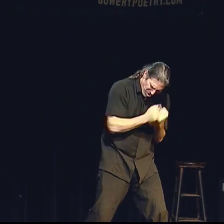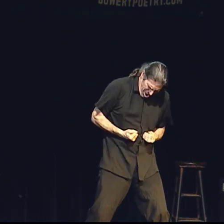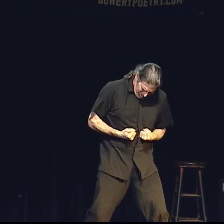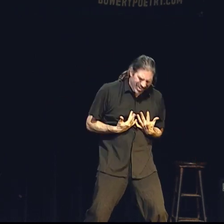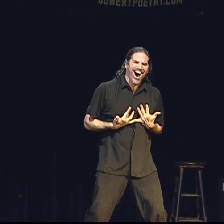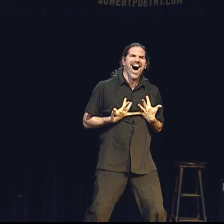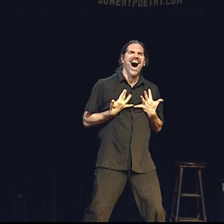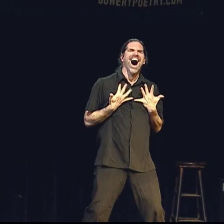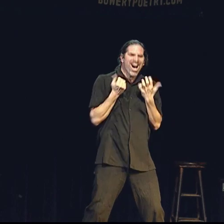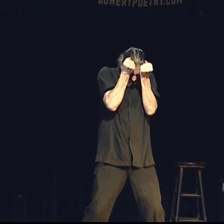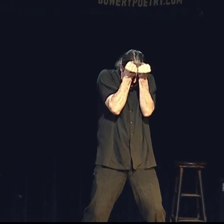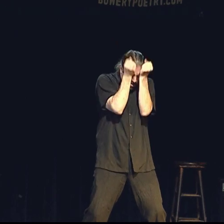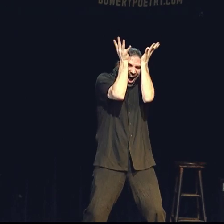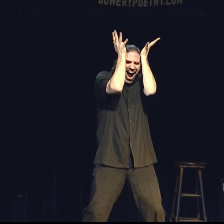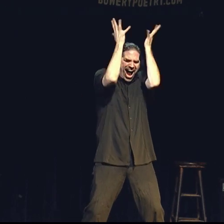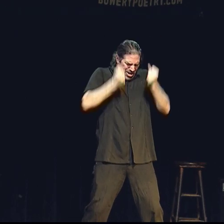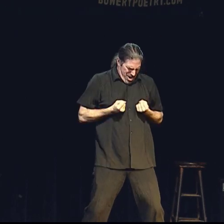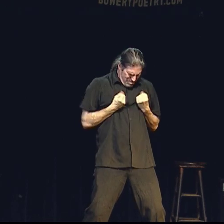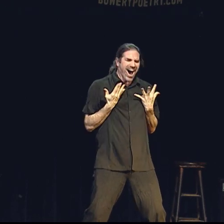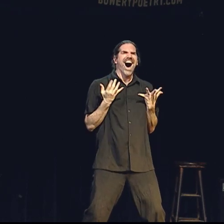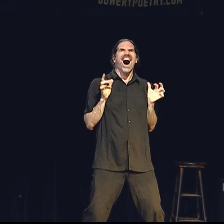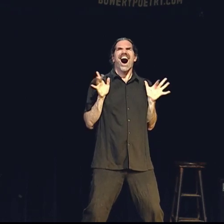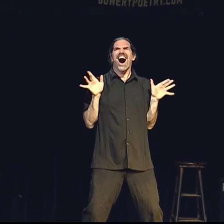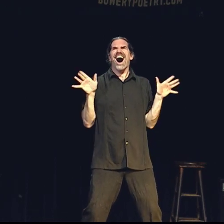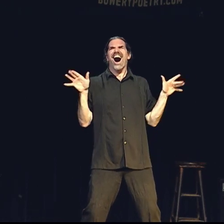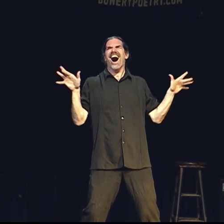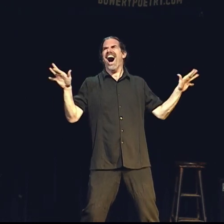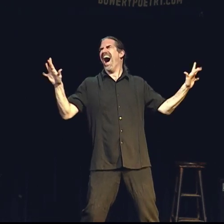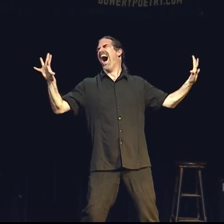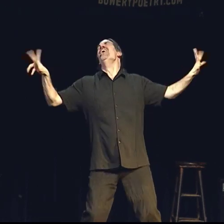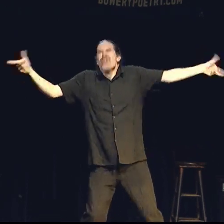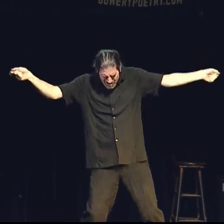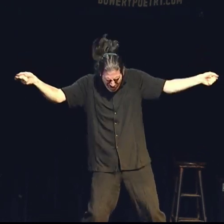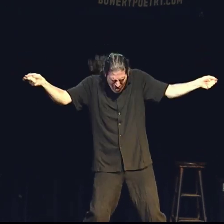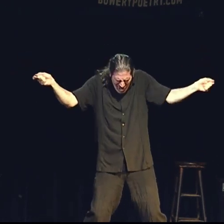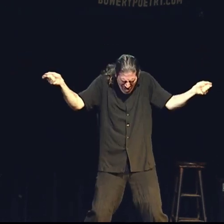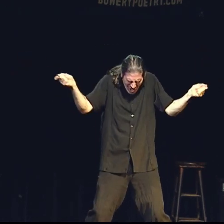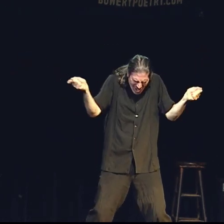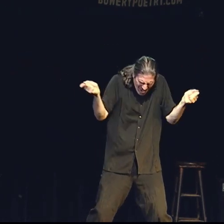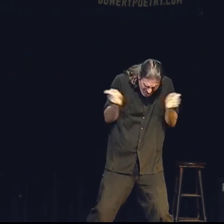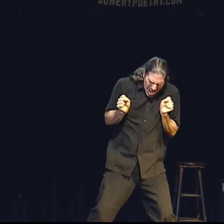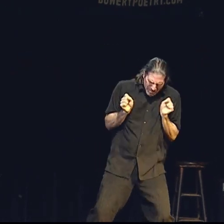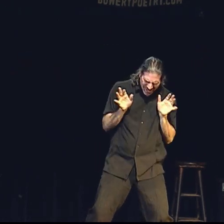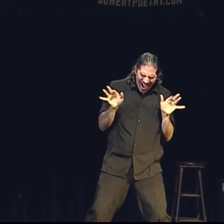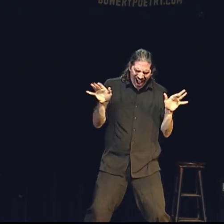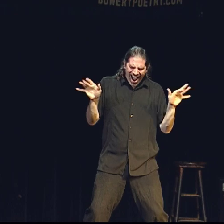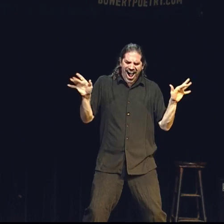And then nirvana Nirvana radiates out And he holds it for a moment